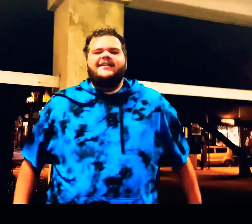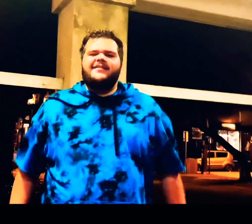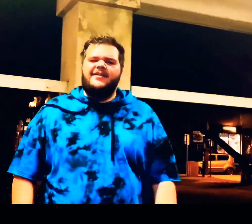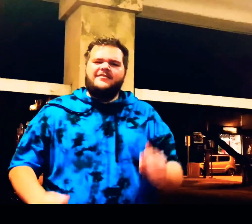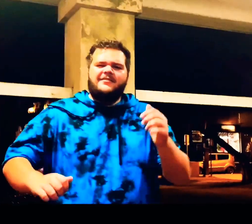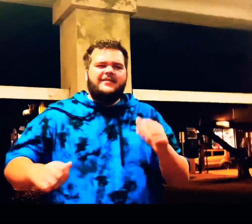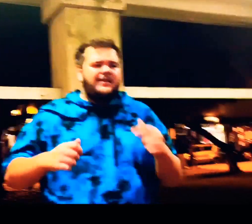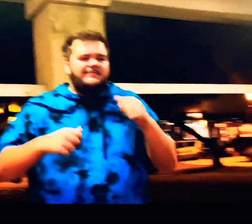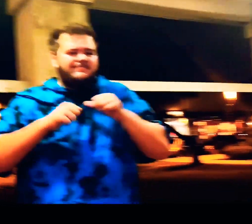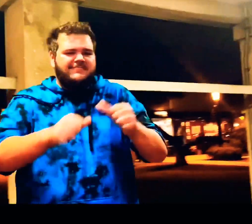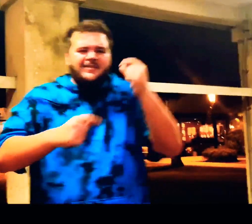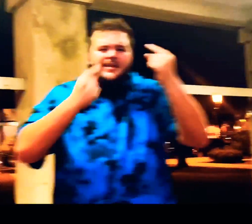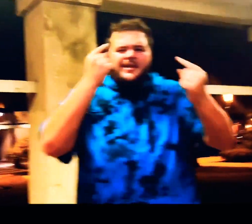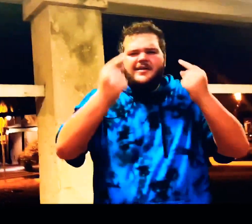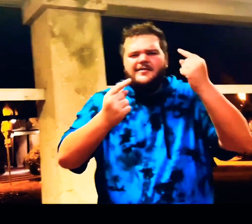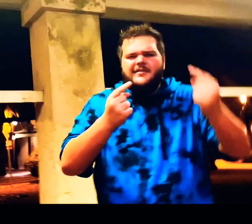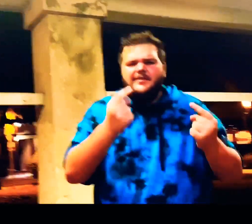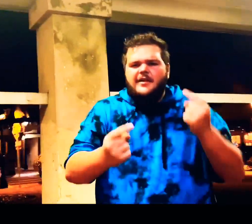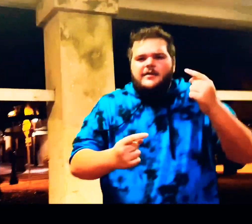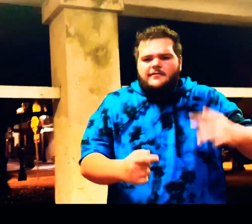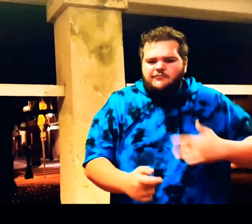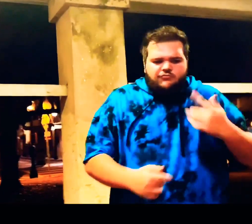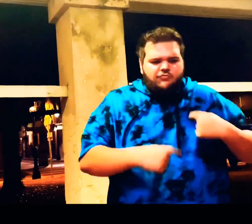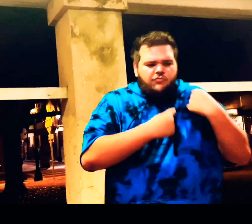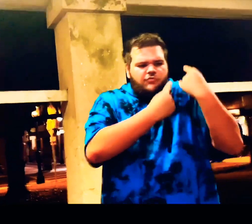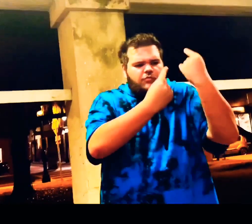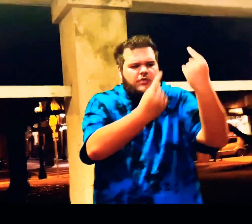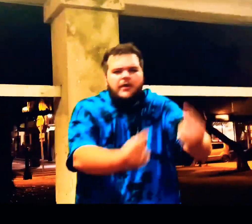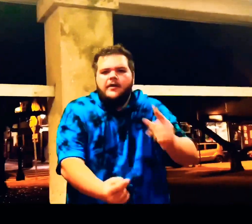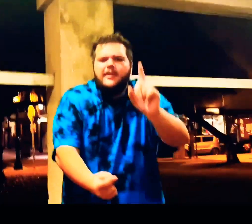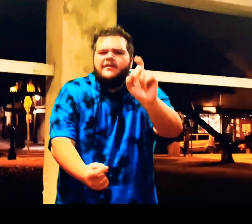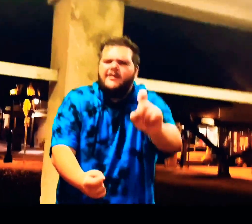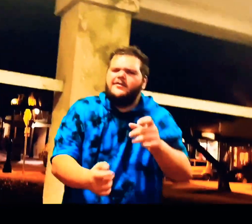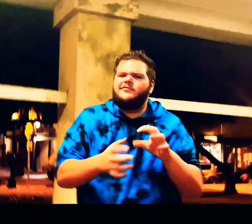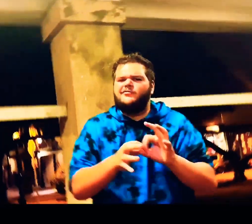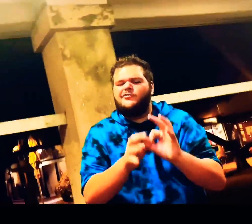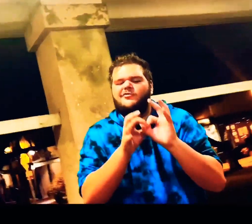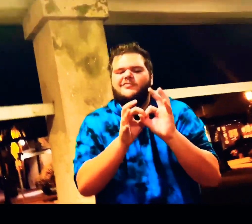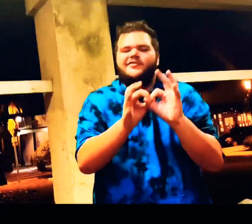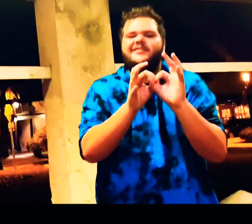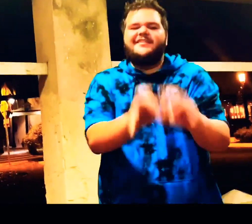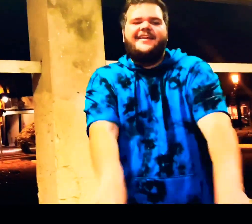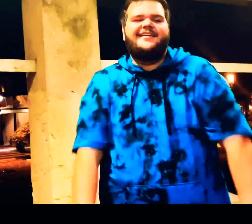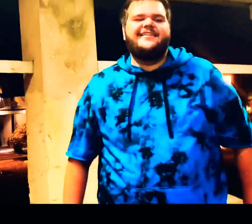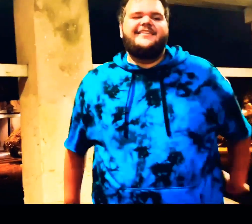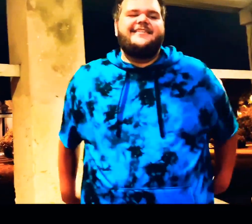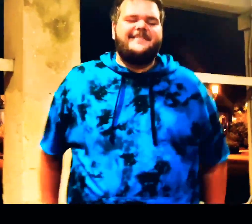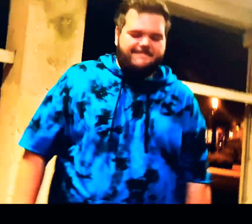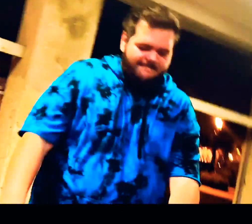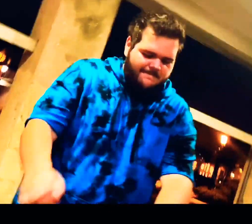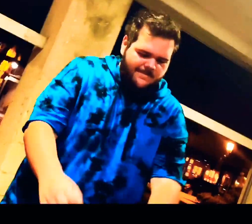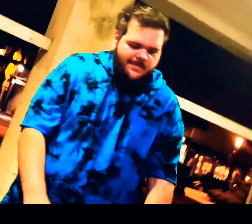I can't help but think haven't felt this way since I asked you to go steady